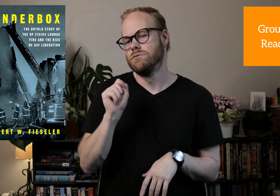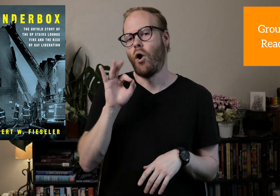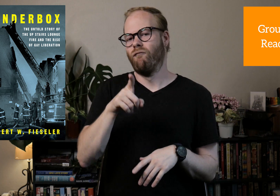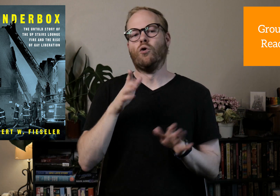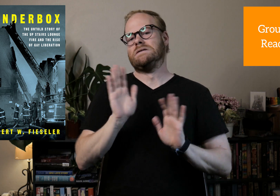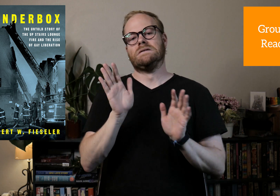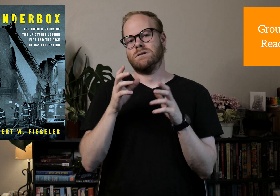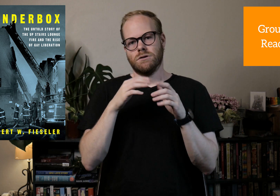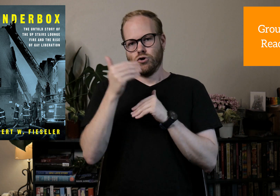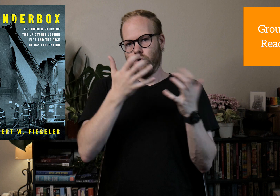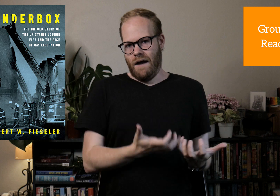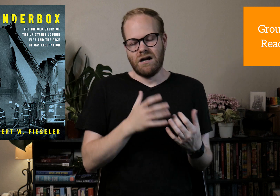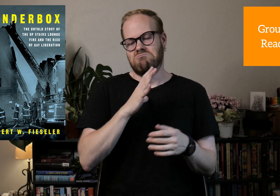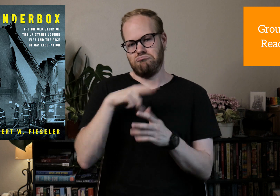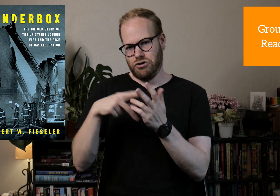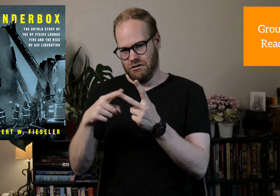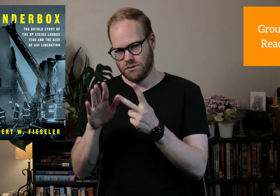So if you feel this is too heavy, you can read that.